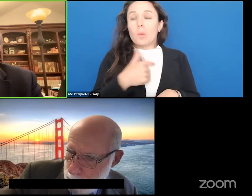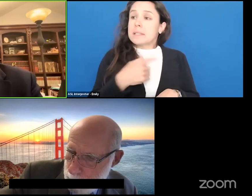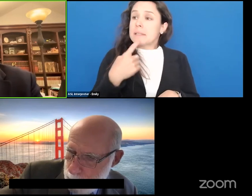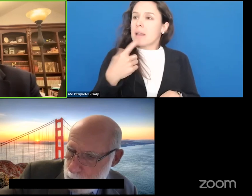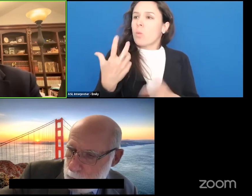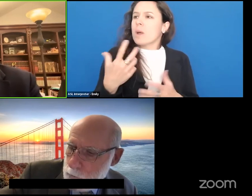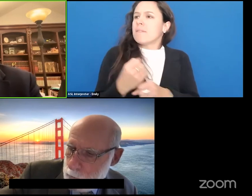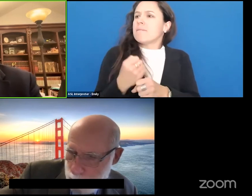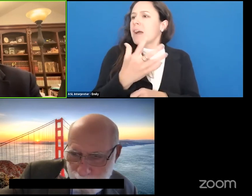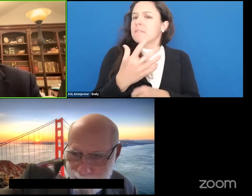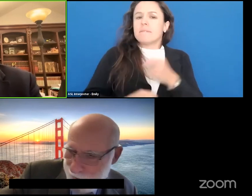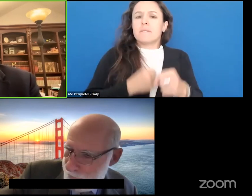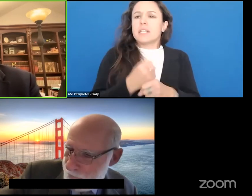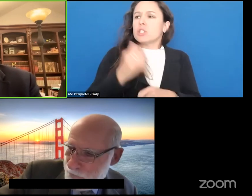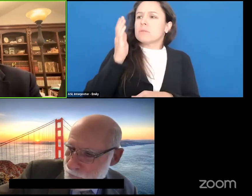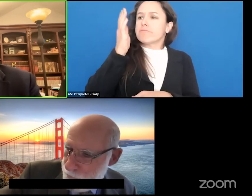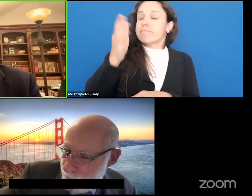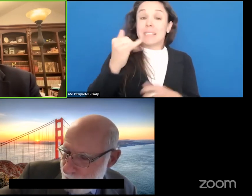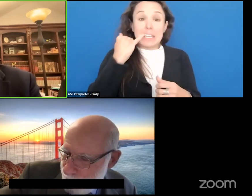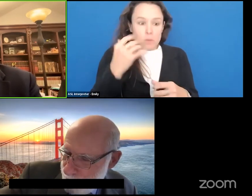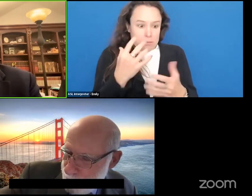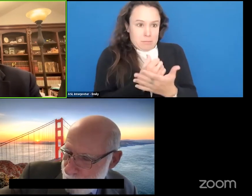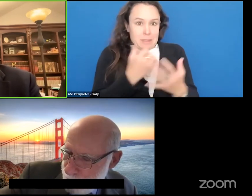here in five years well if we start working on it now we'll have a solution in five years